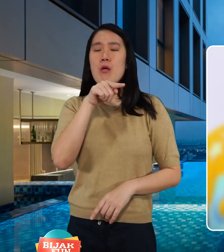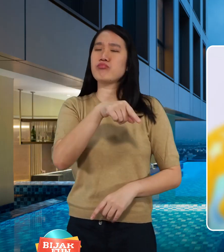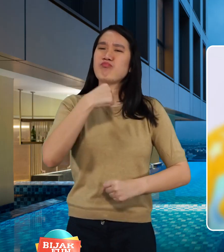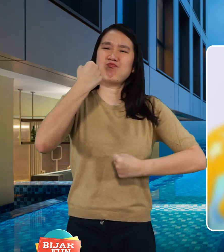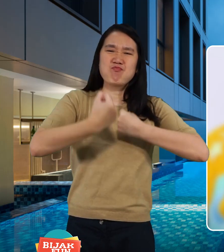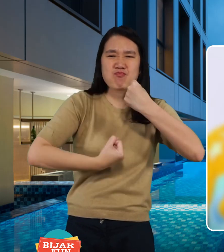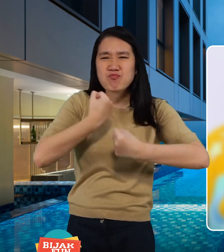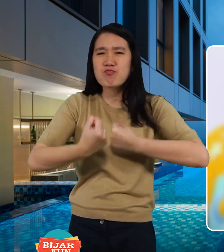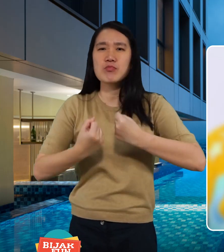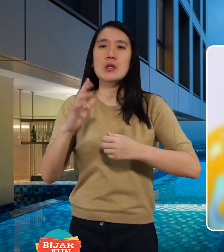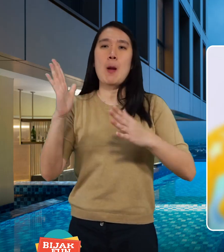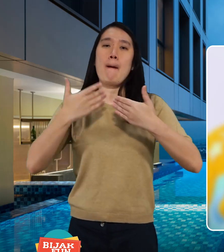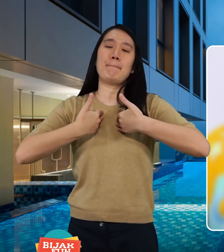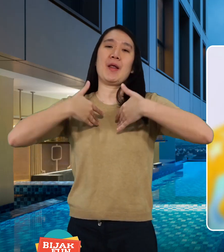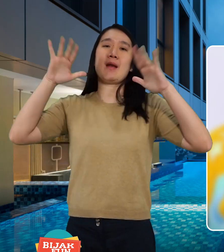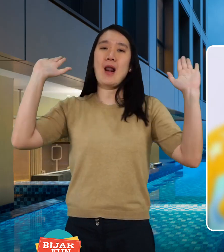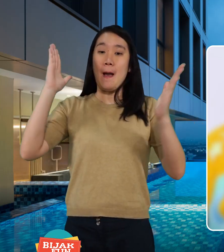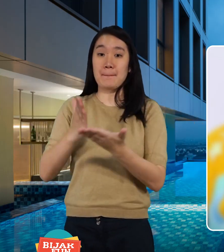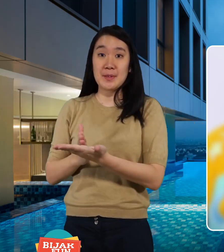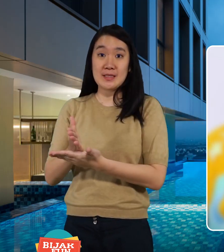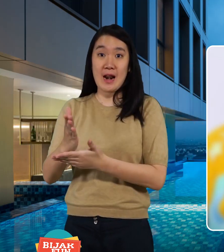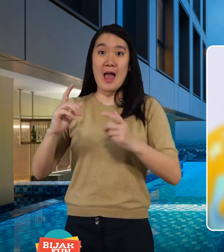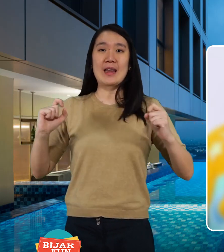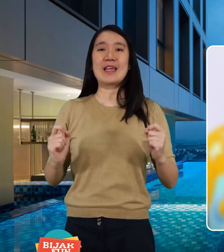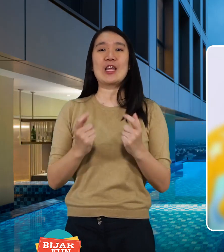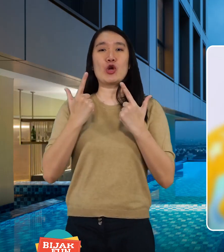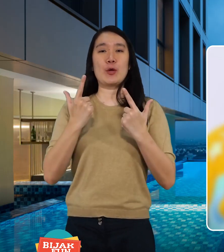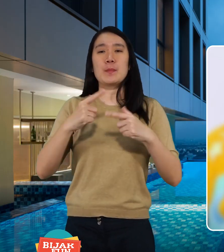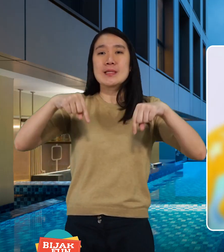struggle not to give up living life,